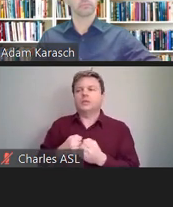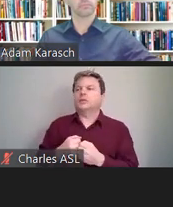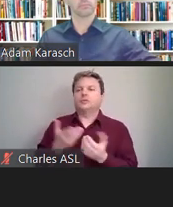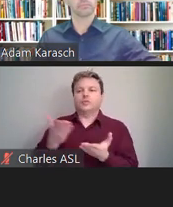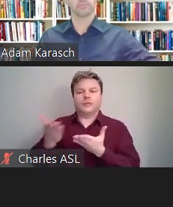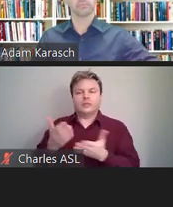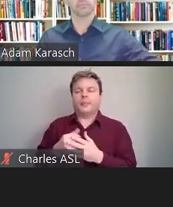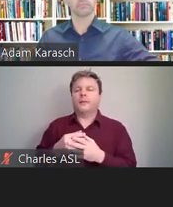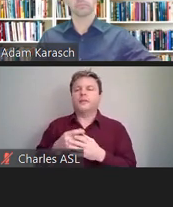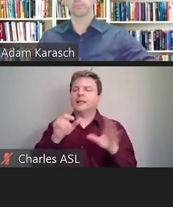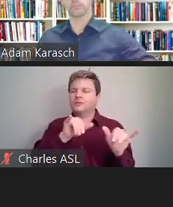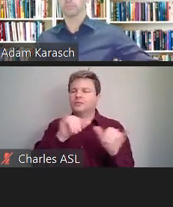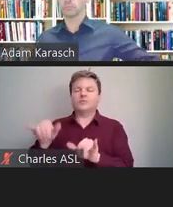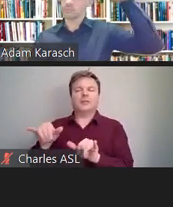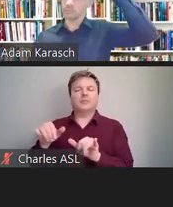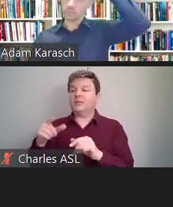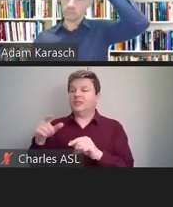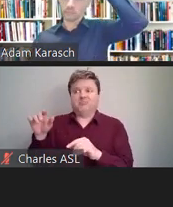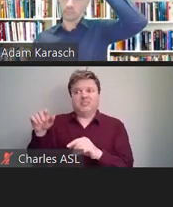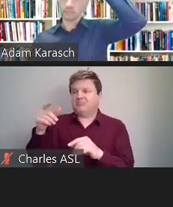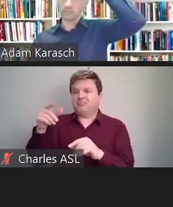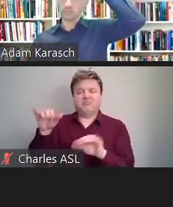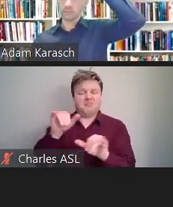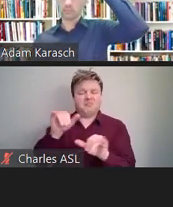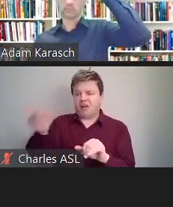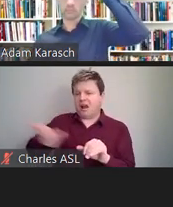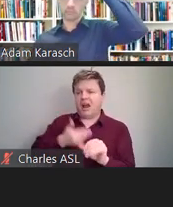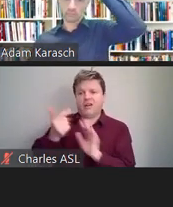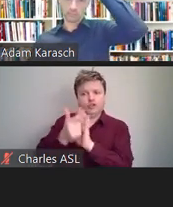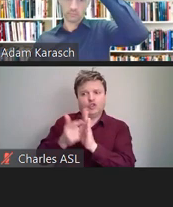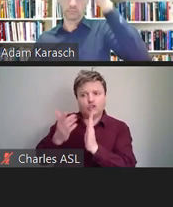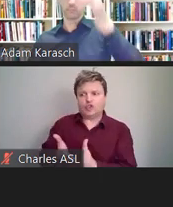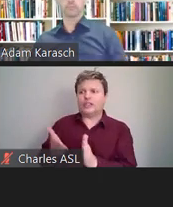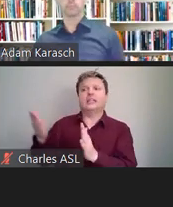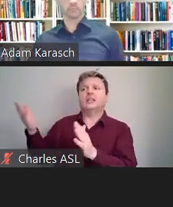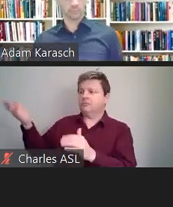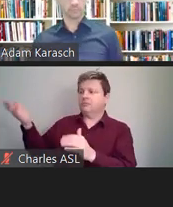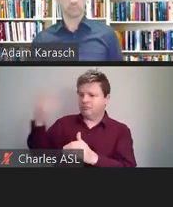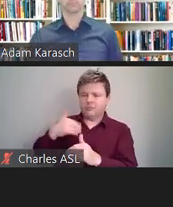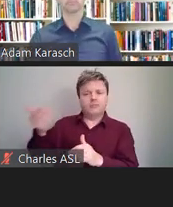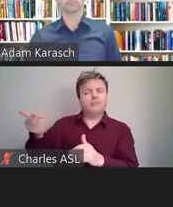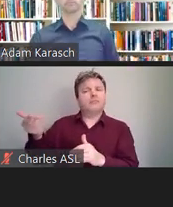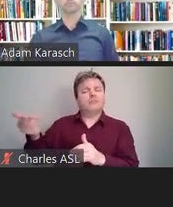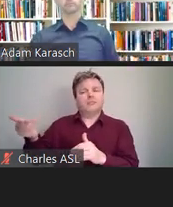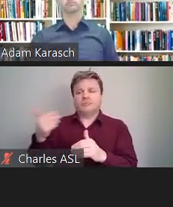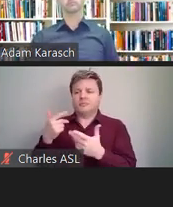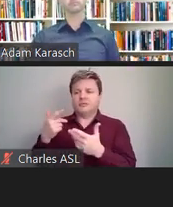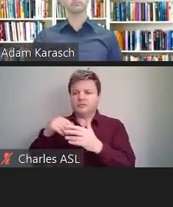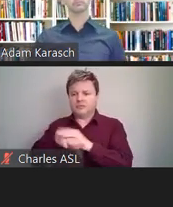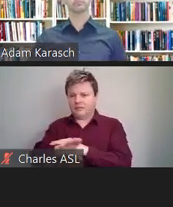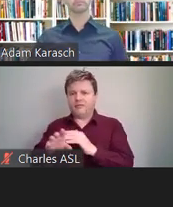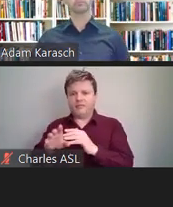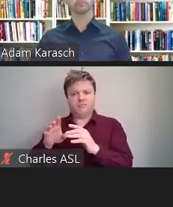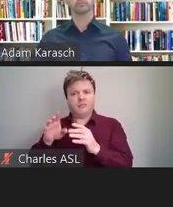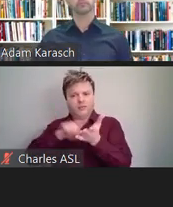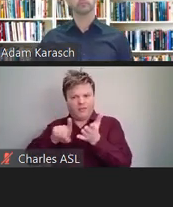the same attorney that might come in and provide an HR audit, that same attorney, she could give training